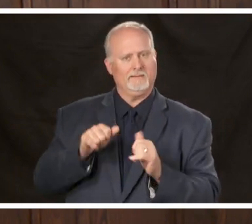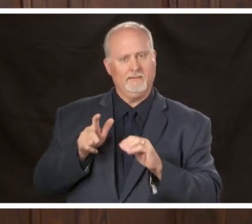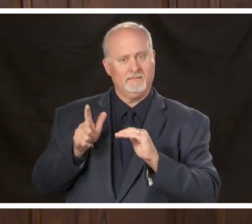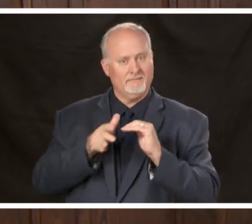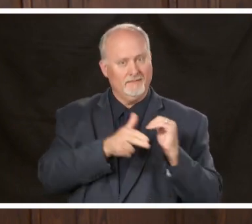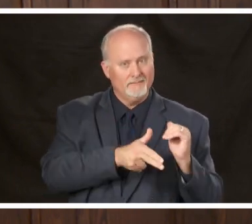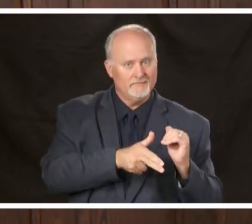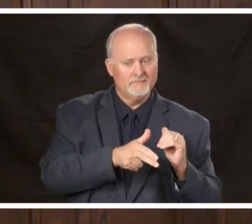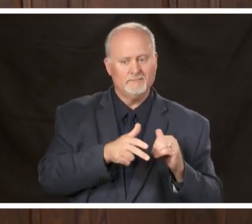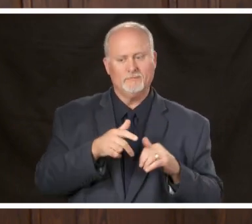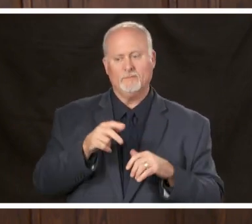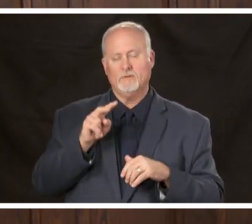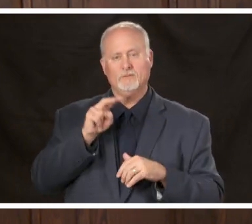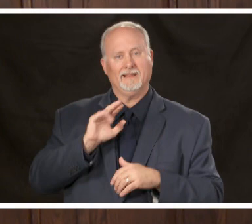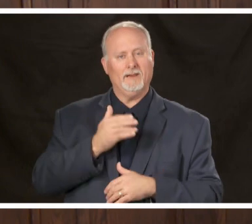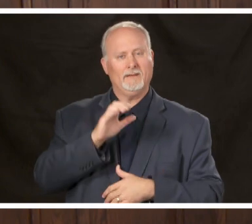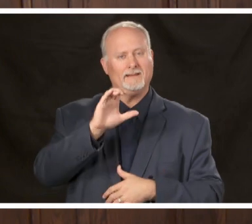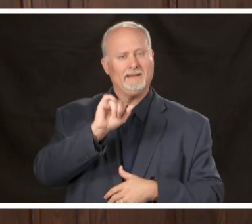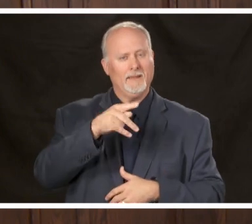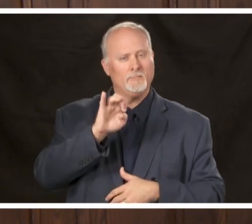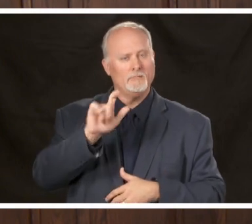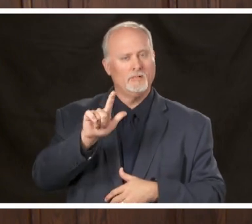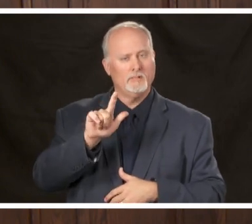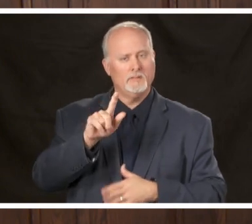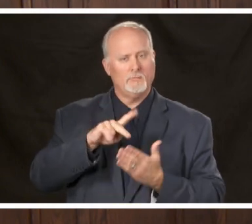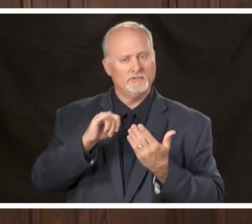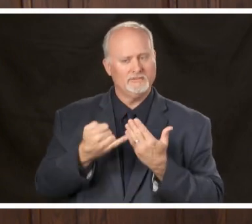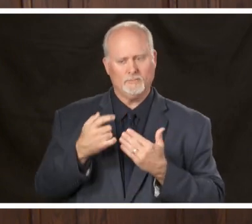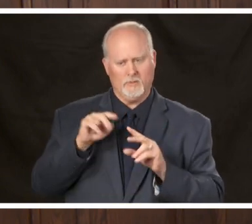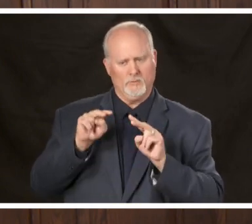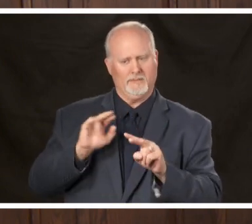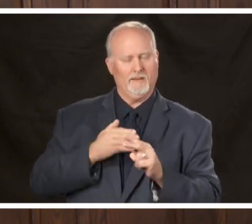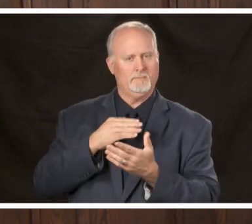looking at our capital project so we're looking at our budget we've been able to